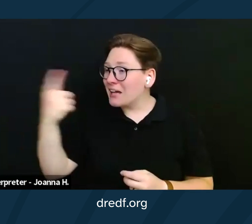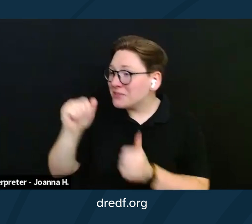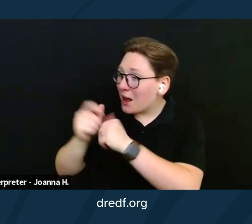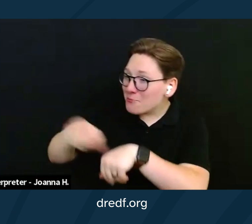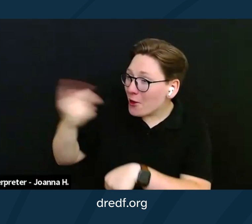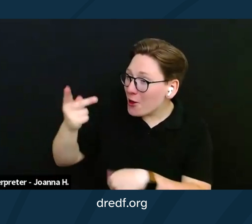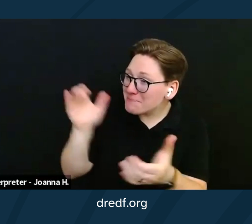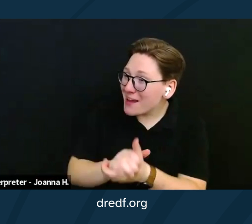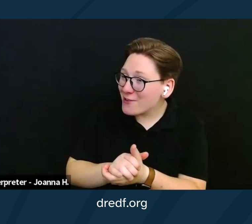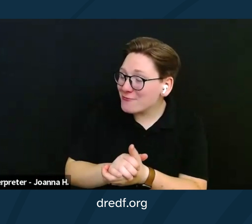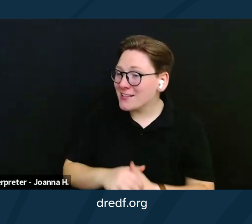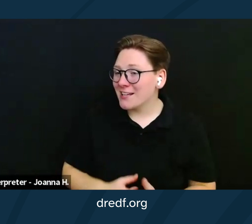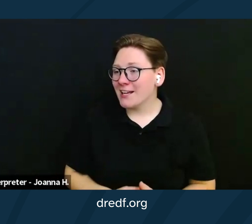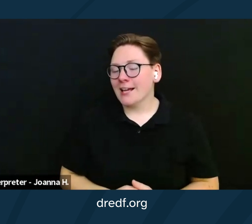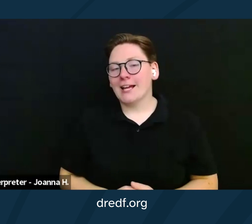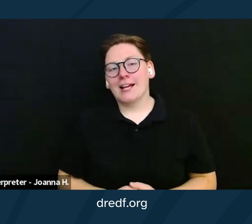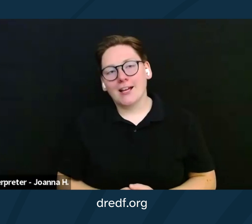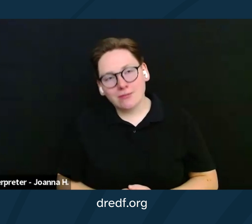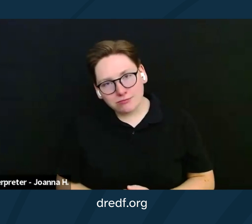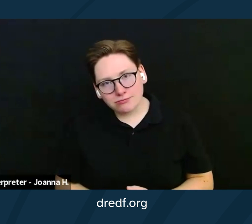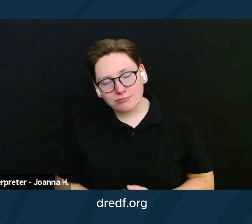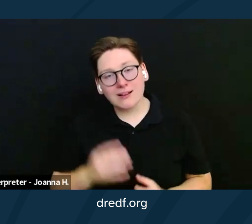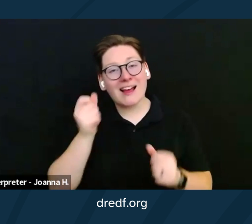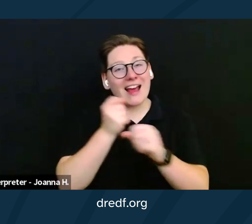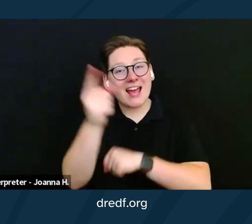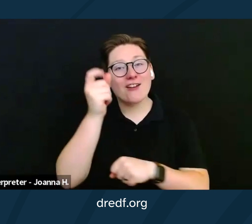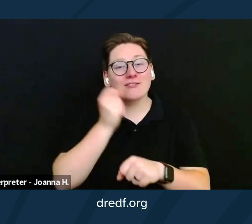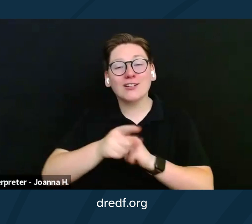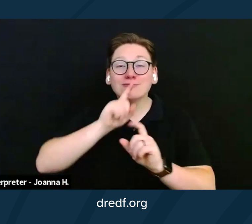Thinking of a clever reply year after year gets kind of old.